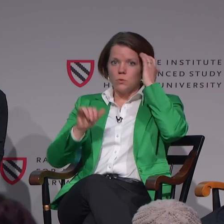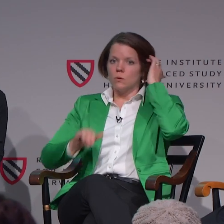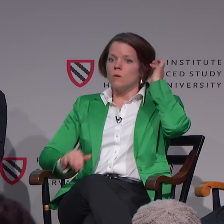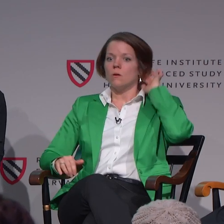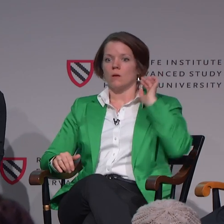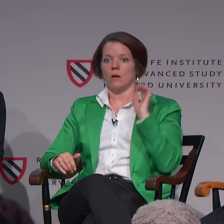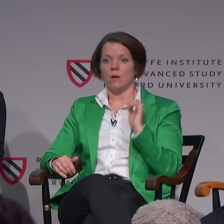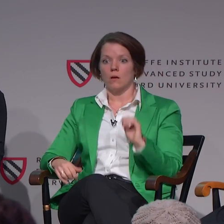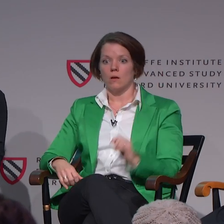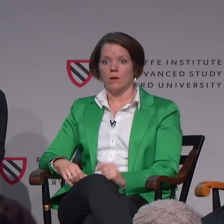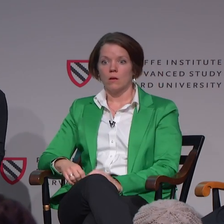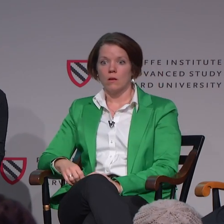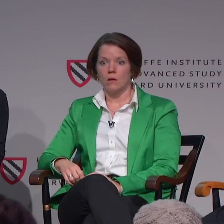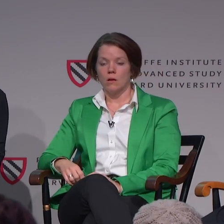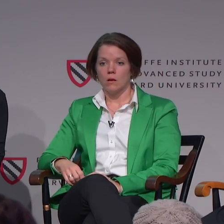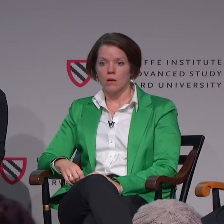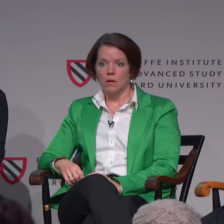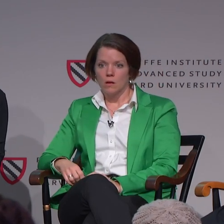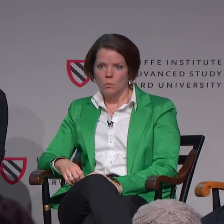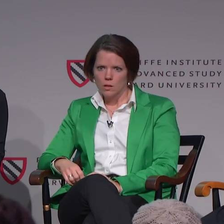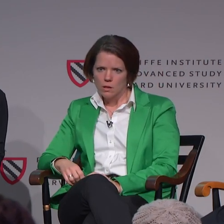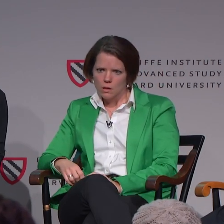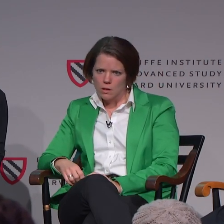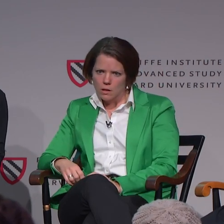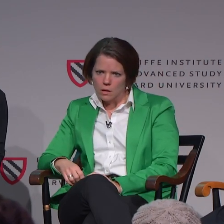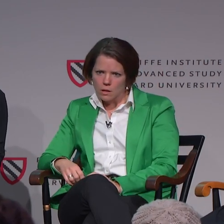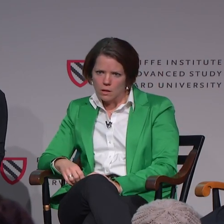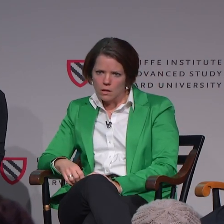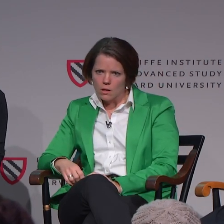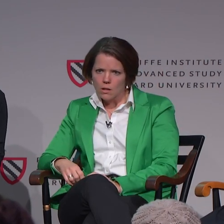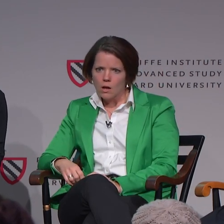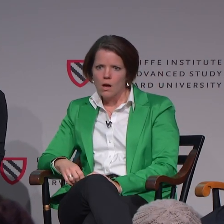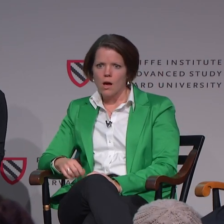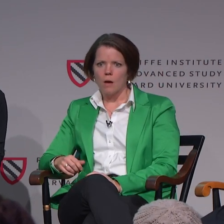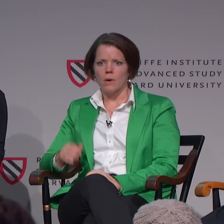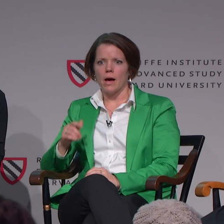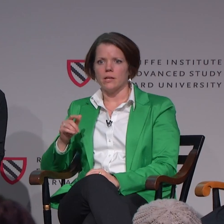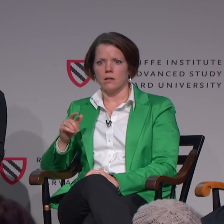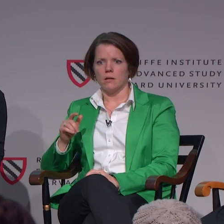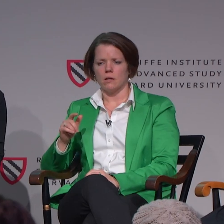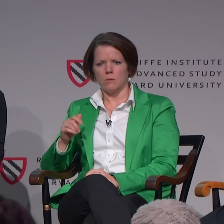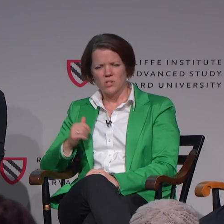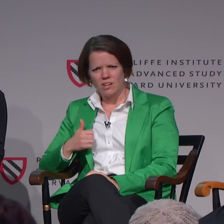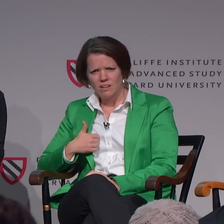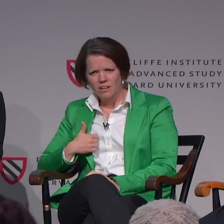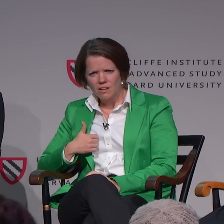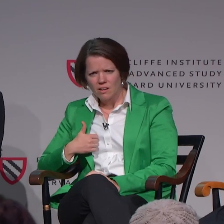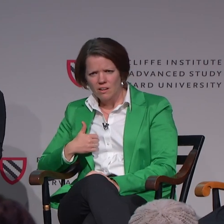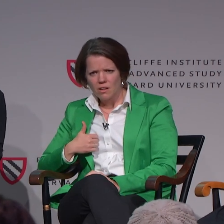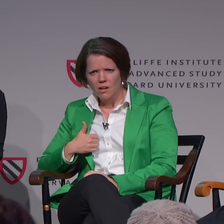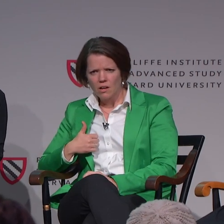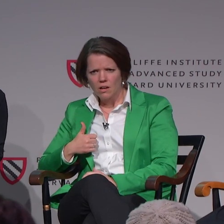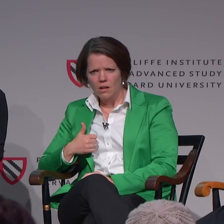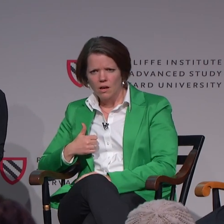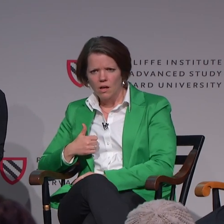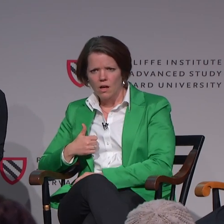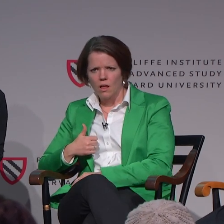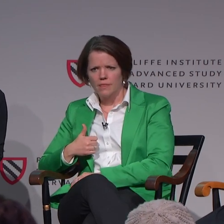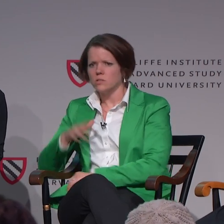And if I could add just from an interpreter perspective. I-- I'm sorry? That's OK.